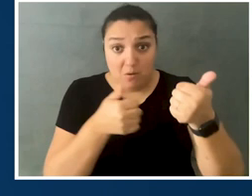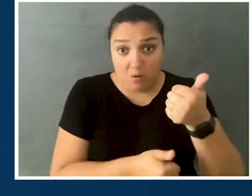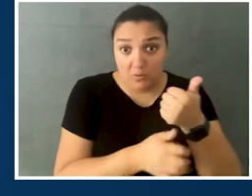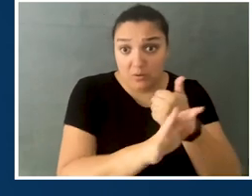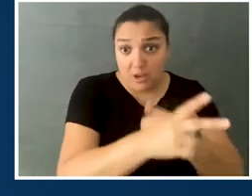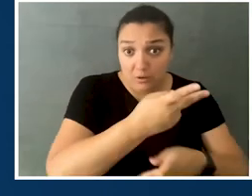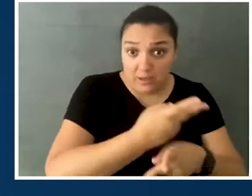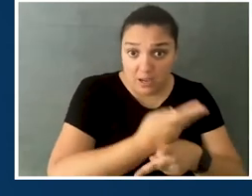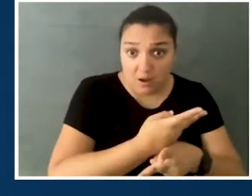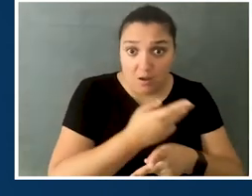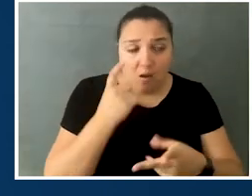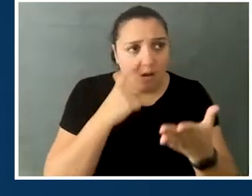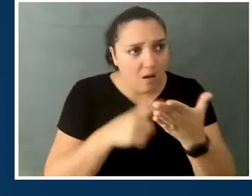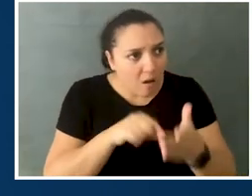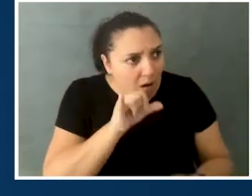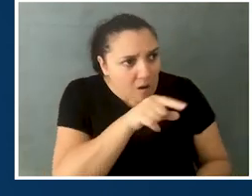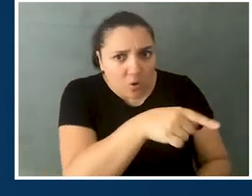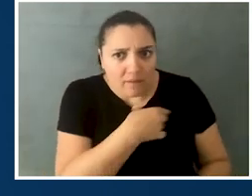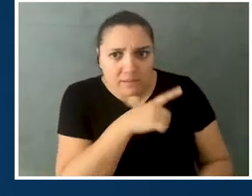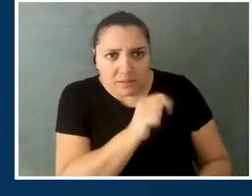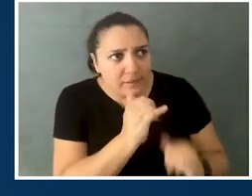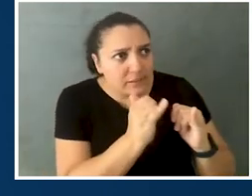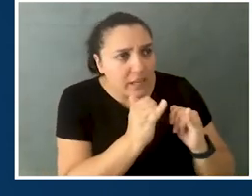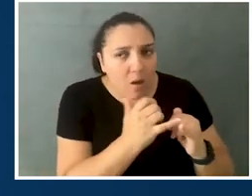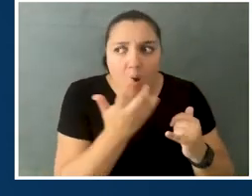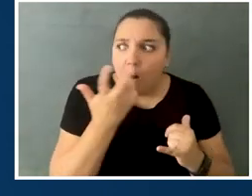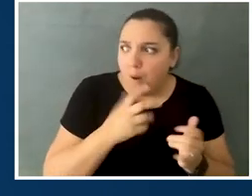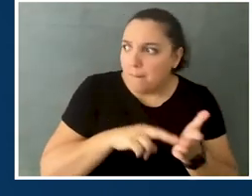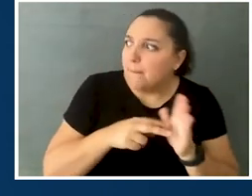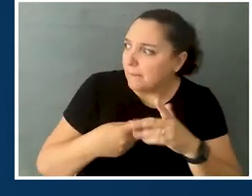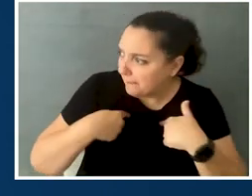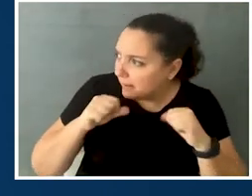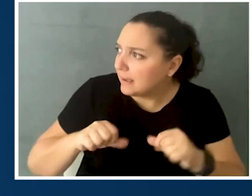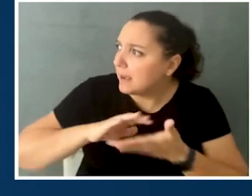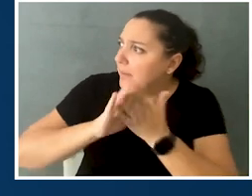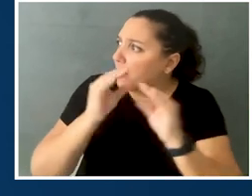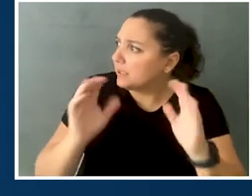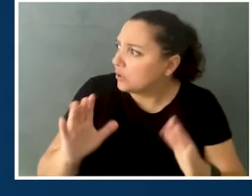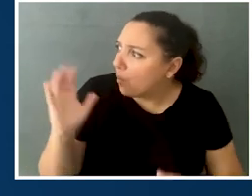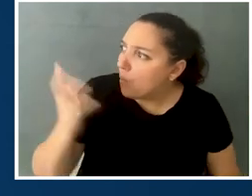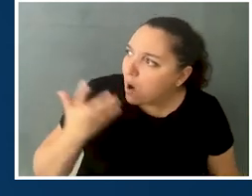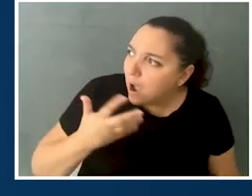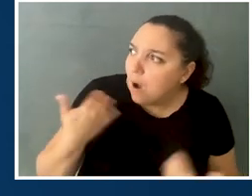anything is possible if they wanna do the same thing, and, of course, you brought up Judy Heumann,